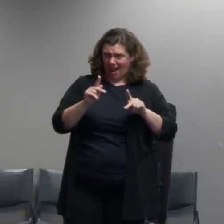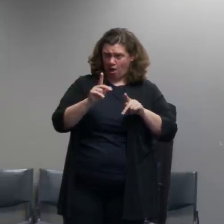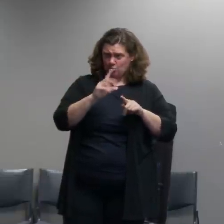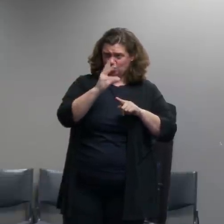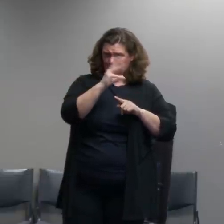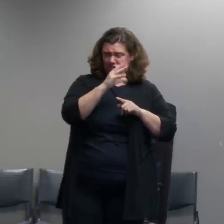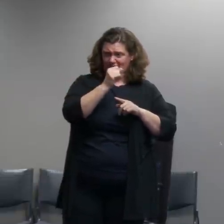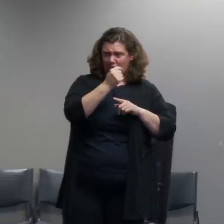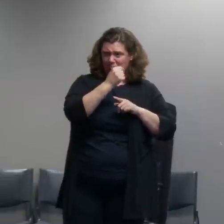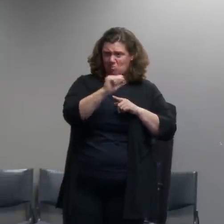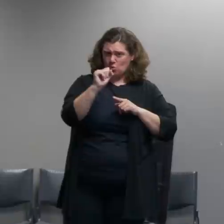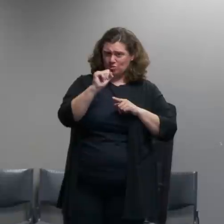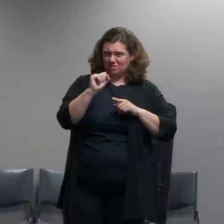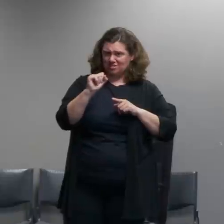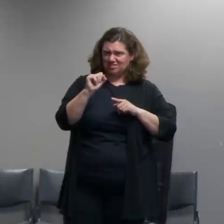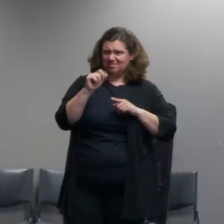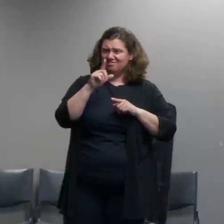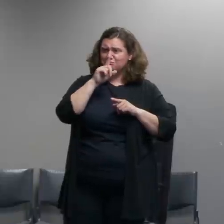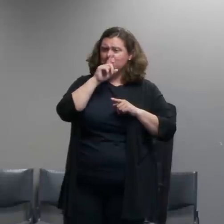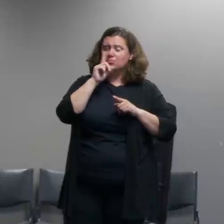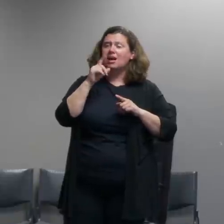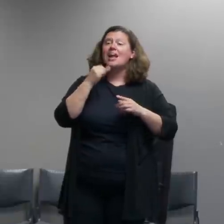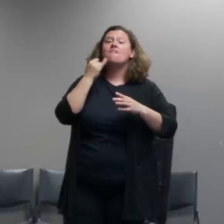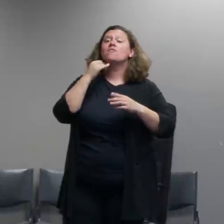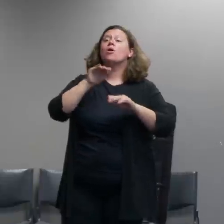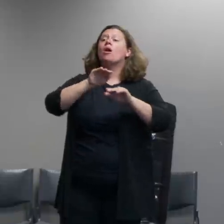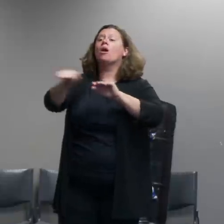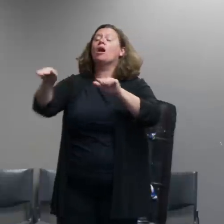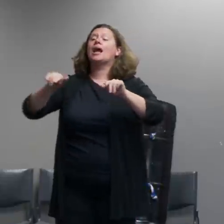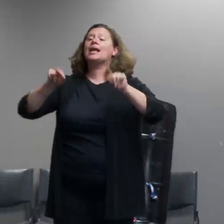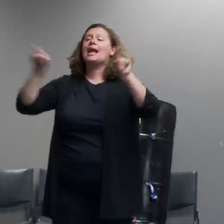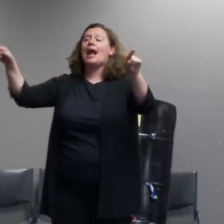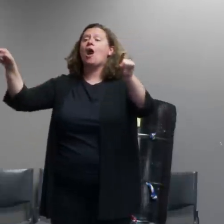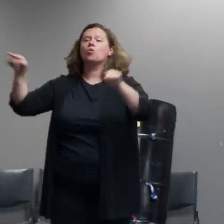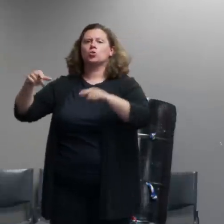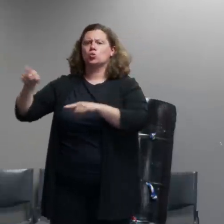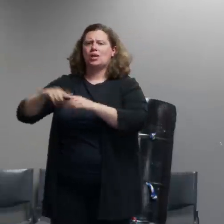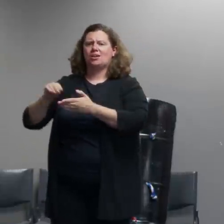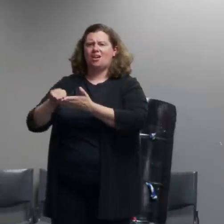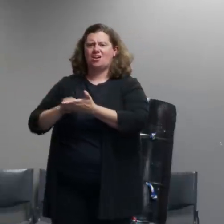protest wants a dispersal order uh again i'm not